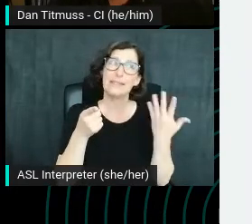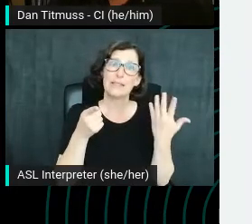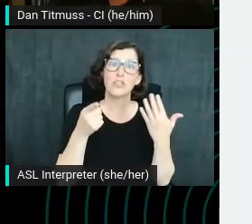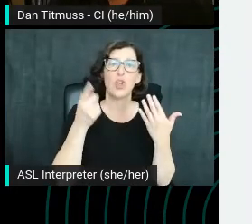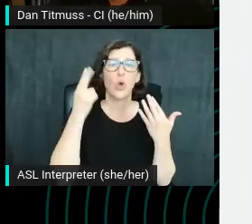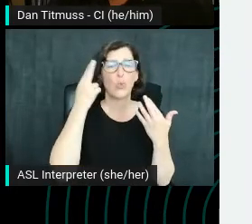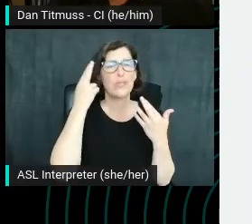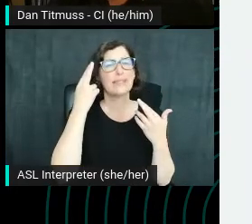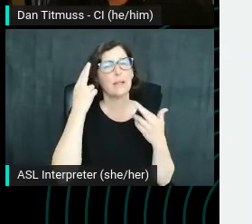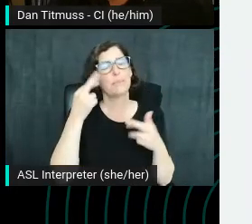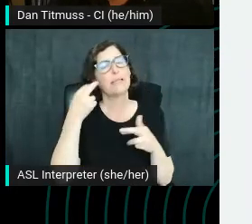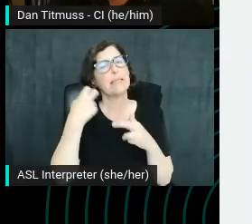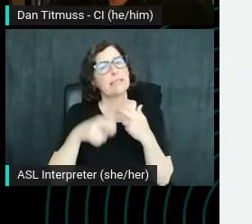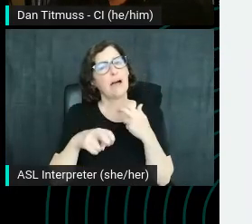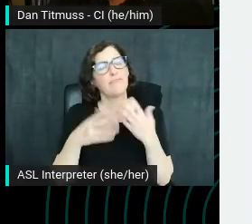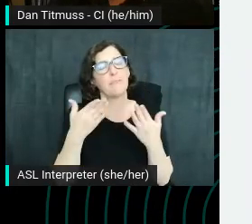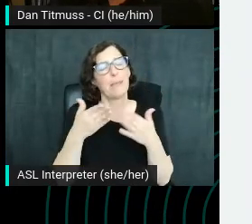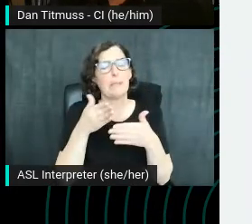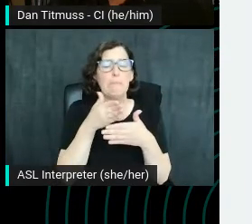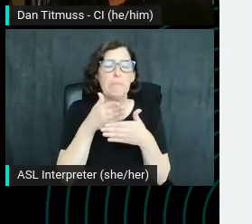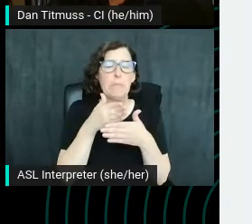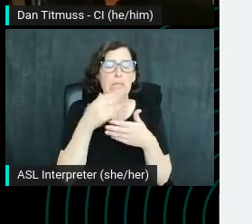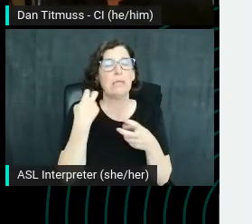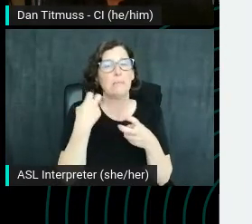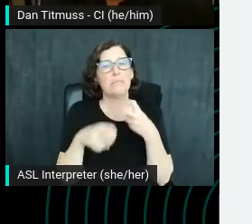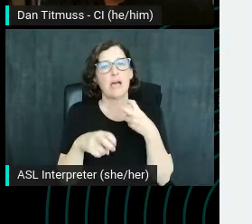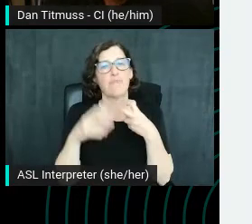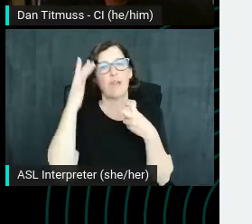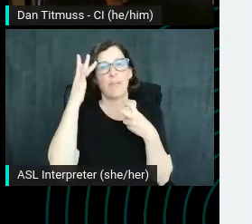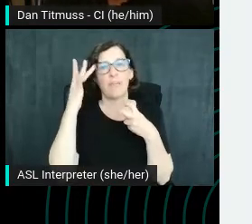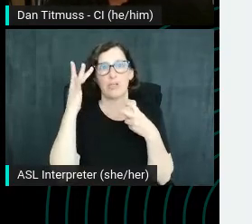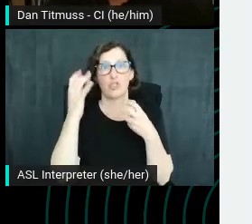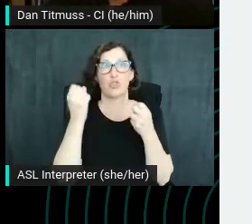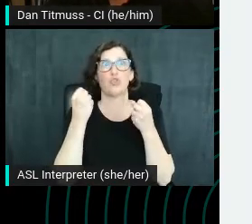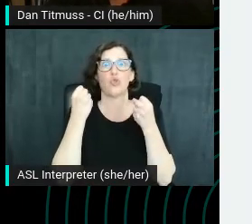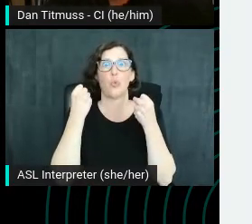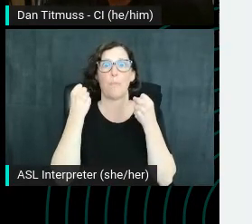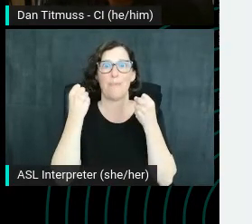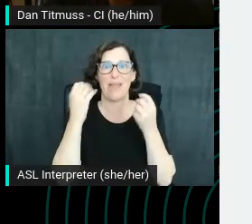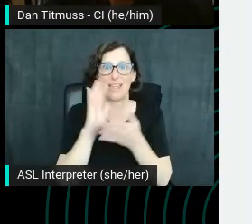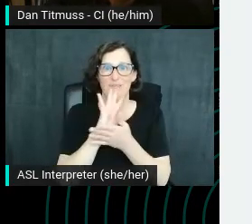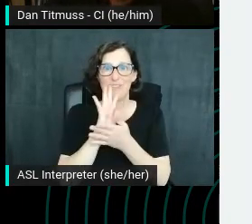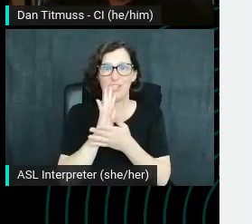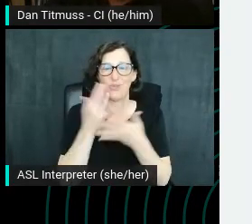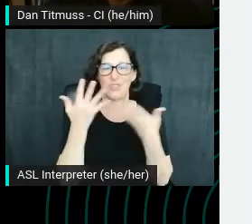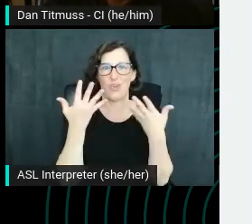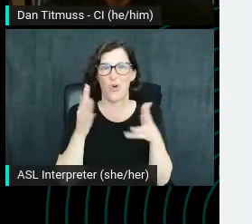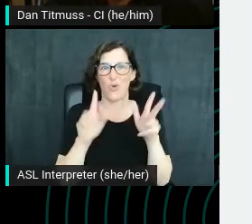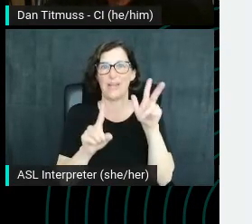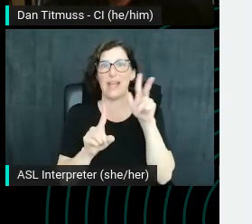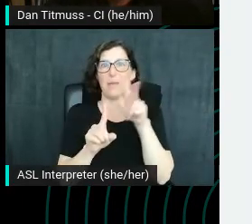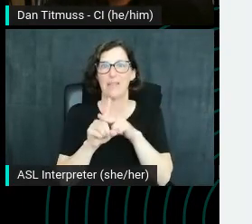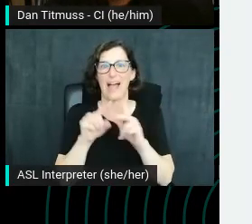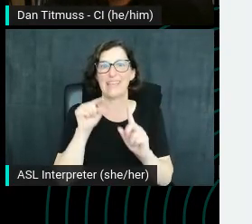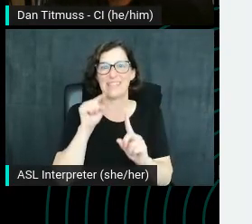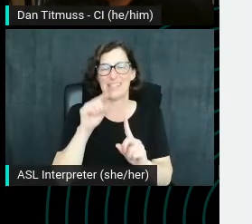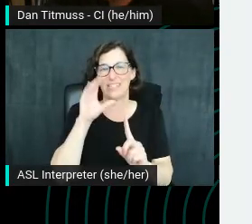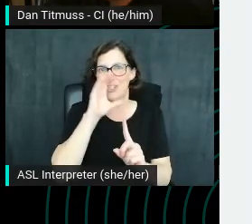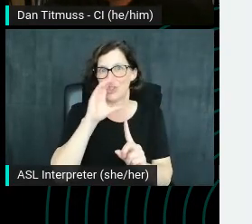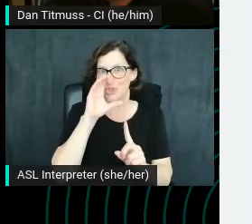I'd say medium difficulty, just because the sheer amount of videos, that already apply to the search term.